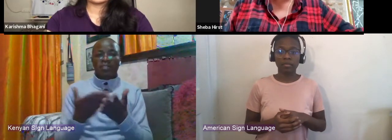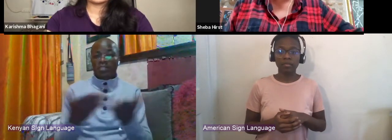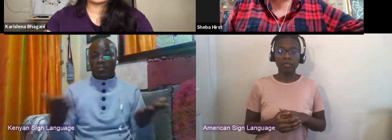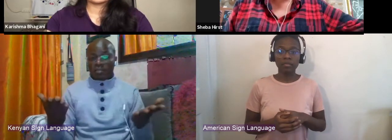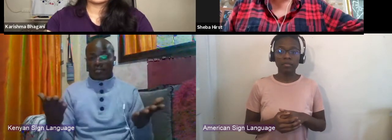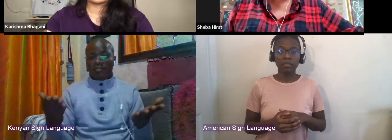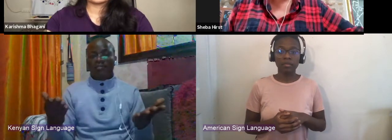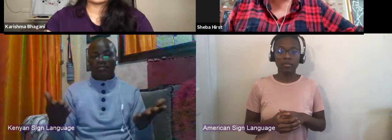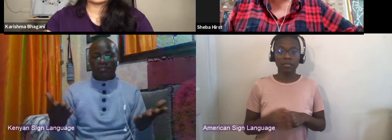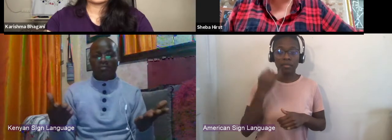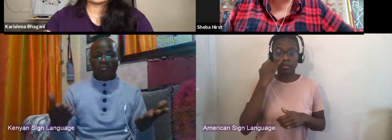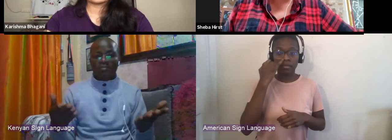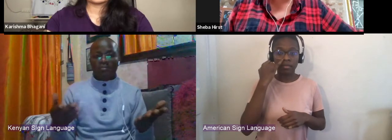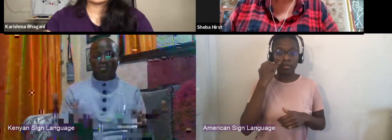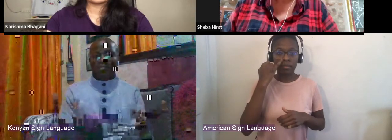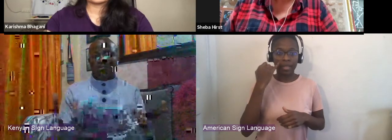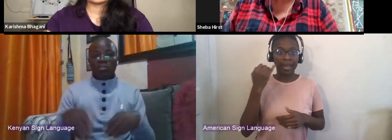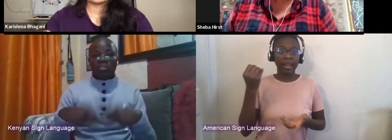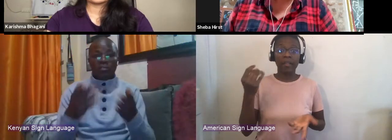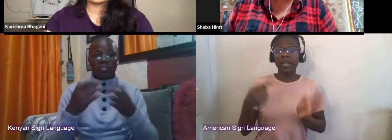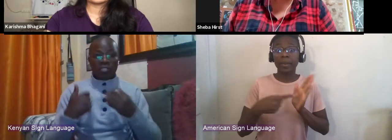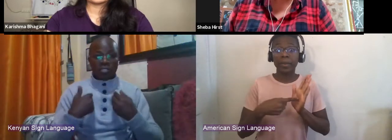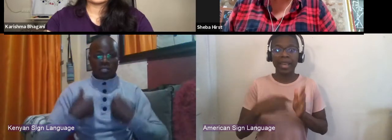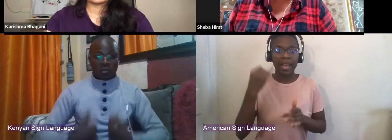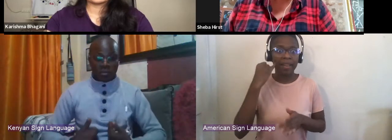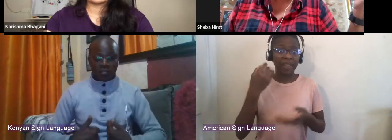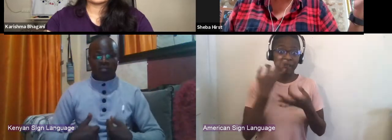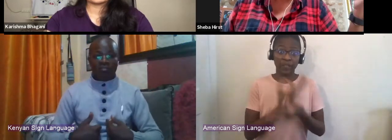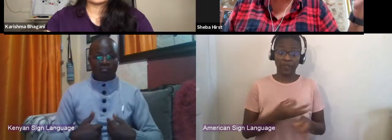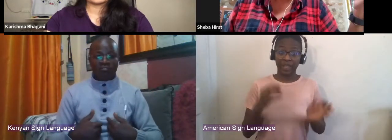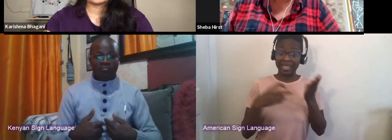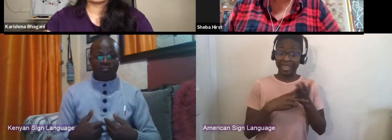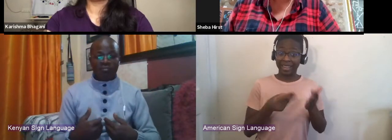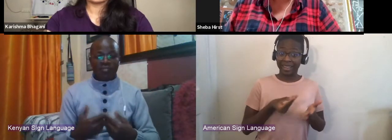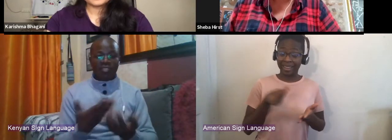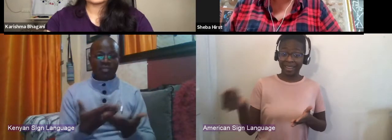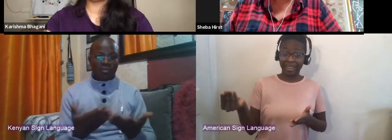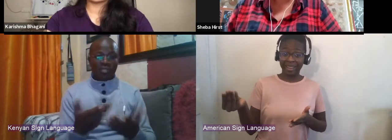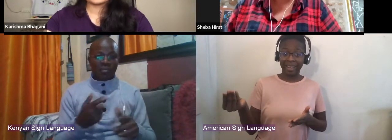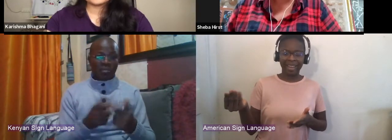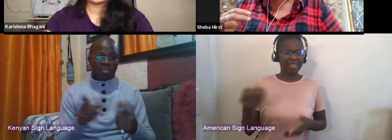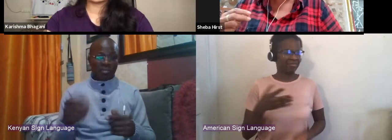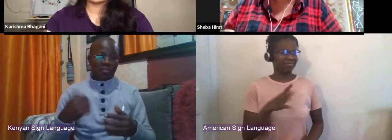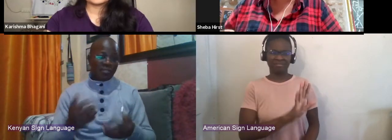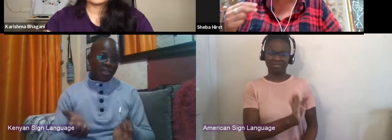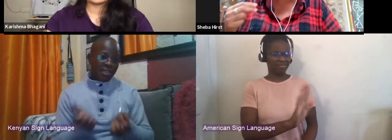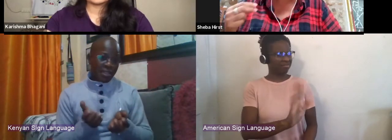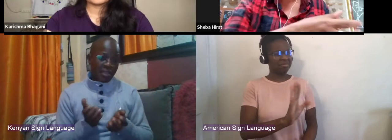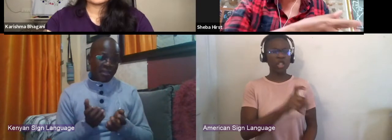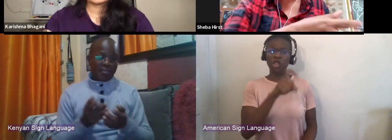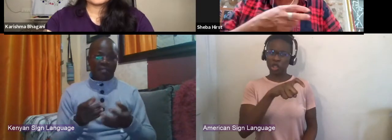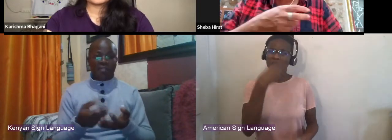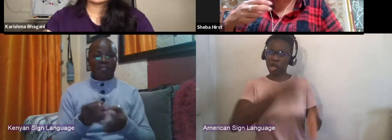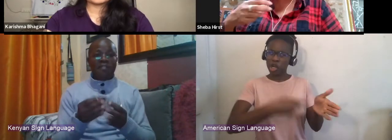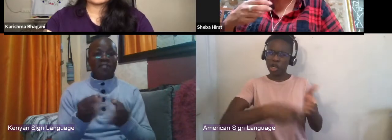you're devaluing the thing. So I mean, the person who need that free tickets doesn't have to figure out how to get that still has to figure